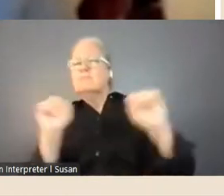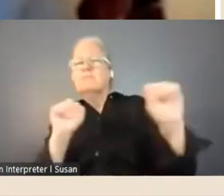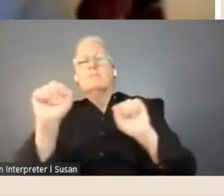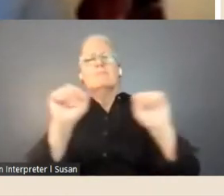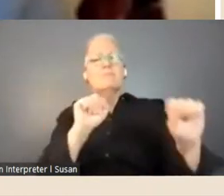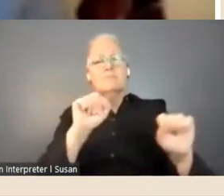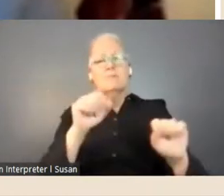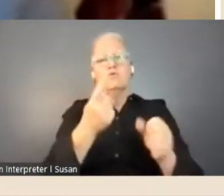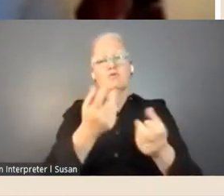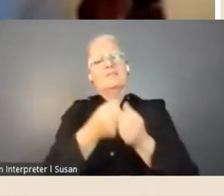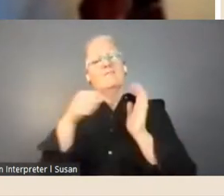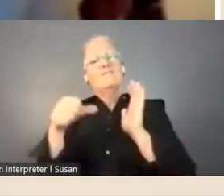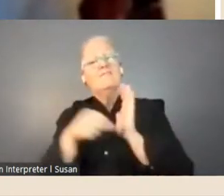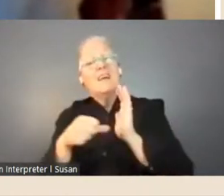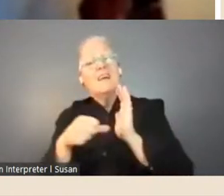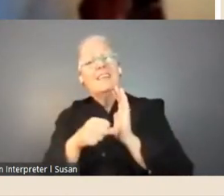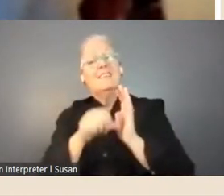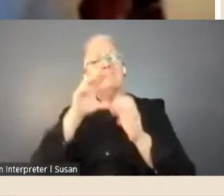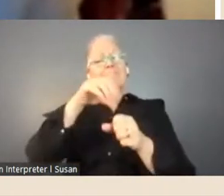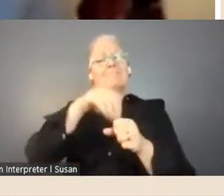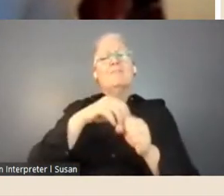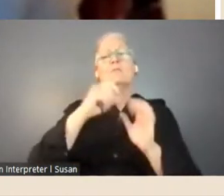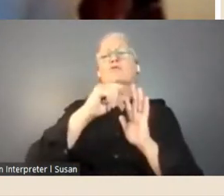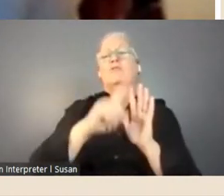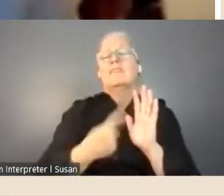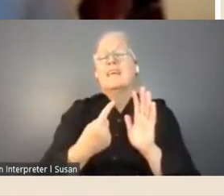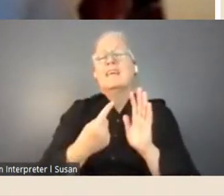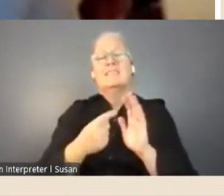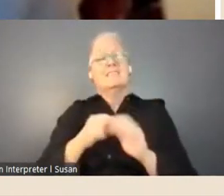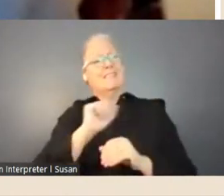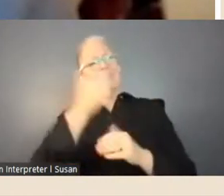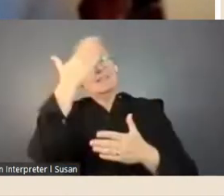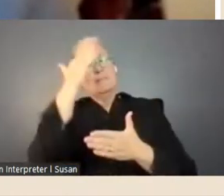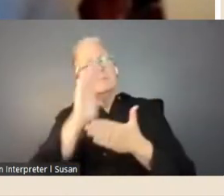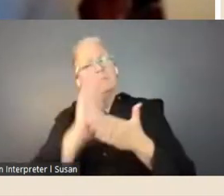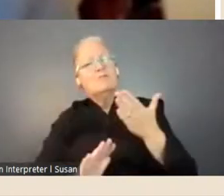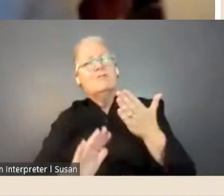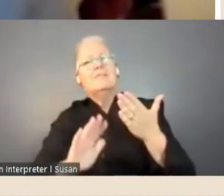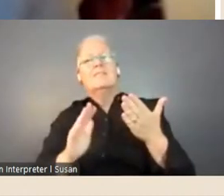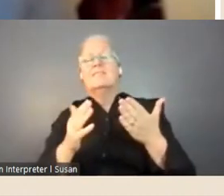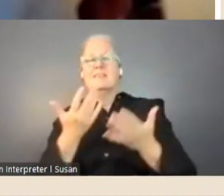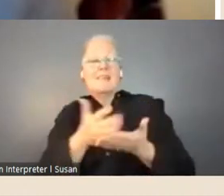the fellowship and, and the ways in which they were able to have been able to explore